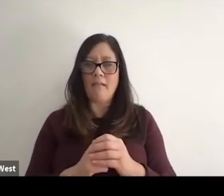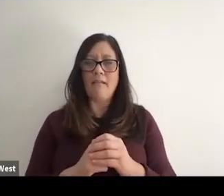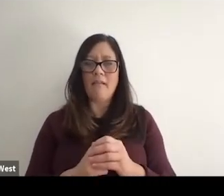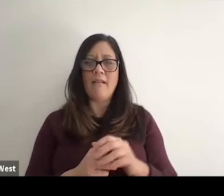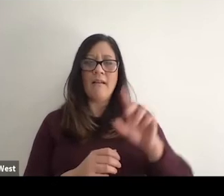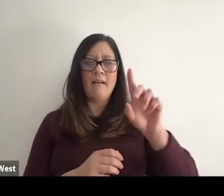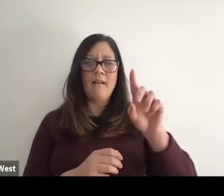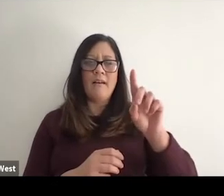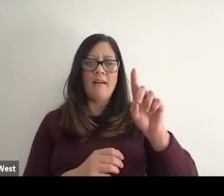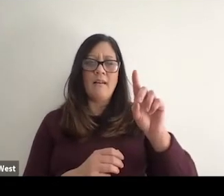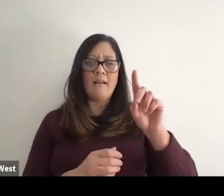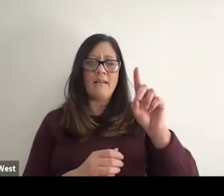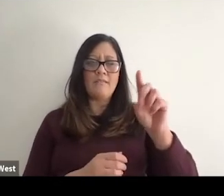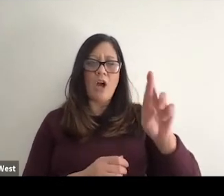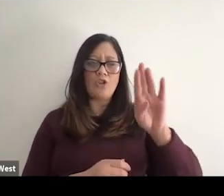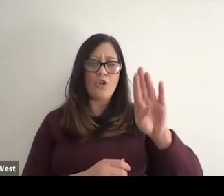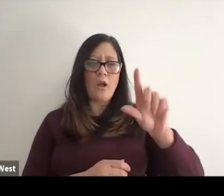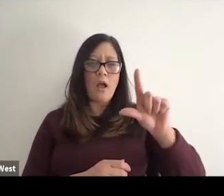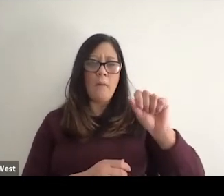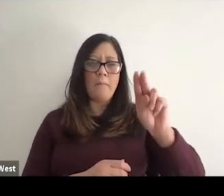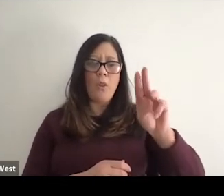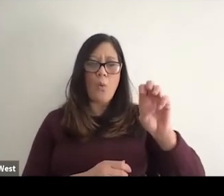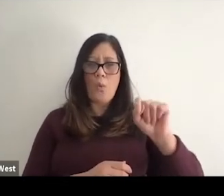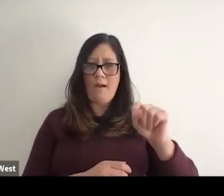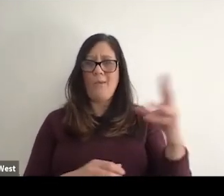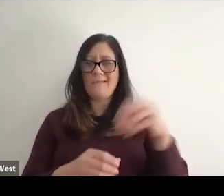Doctor Blauwet being one of those many individuals you know had helped to